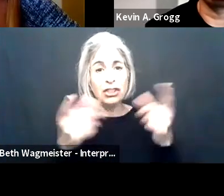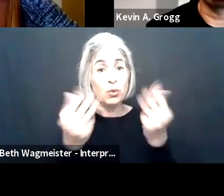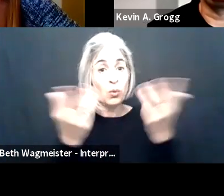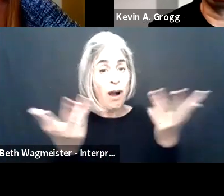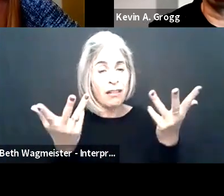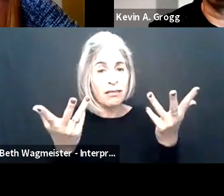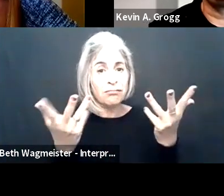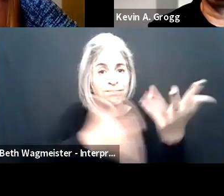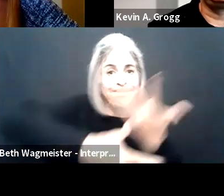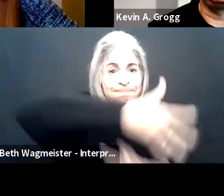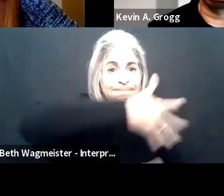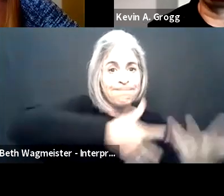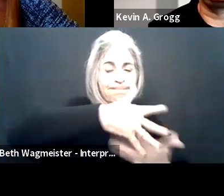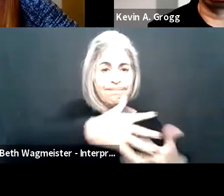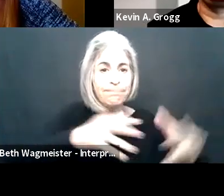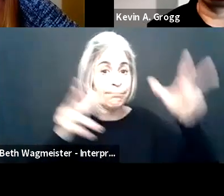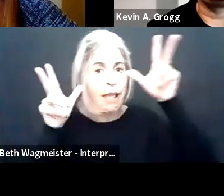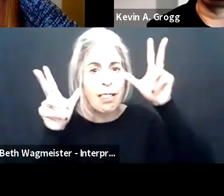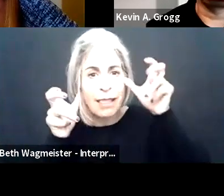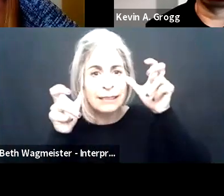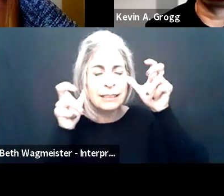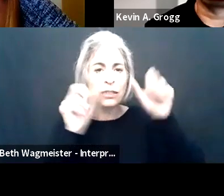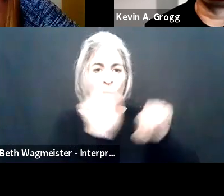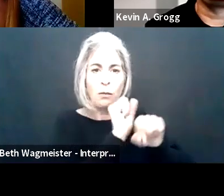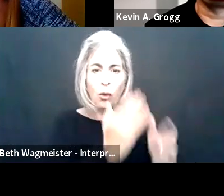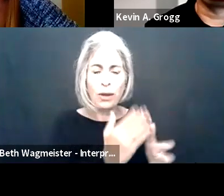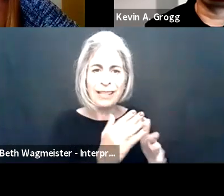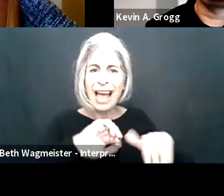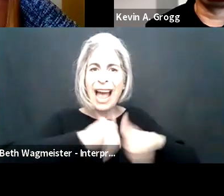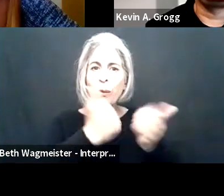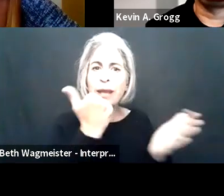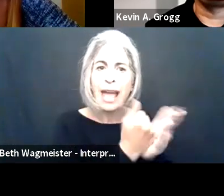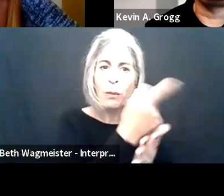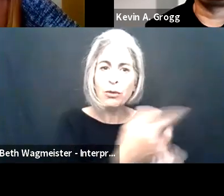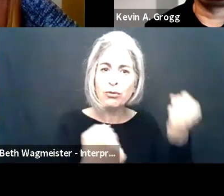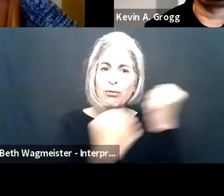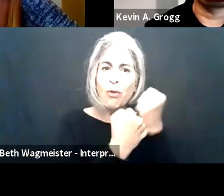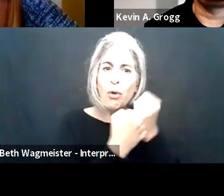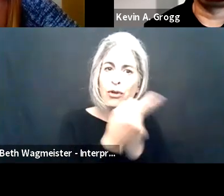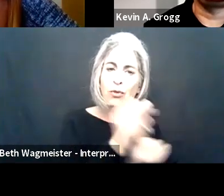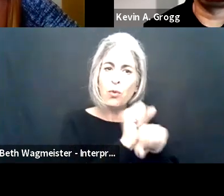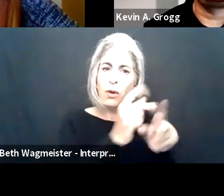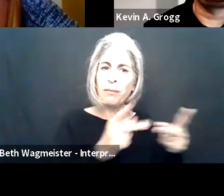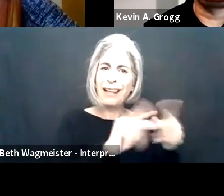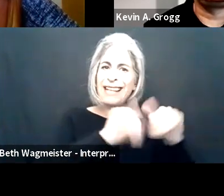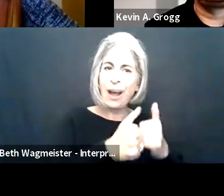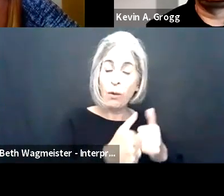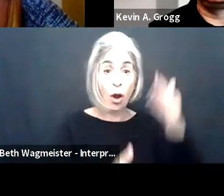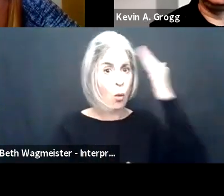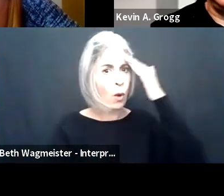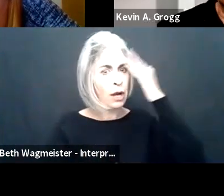The most important aspect is that we continue to engage with our employees, listen to them and determine how we can best support their needs in the